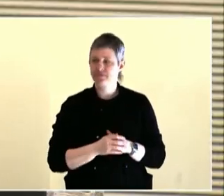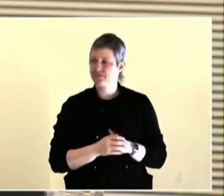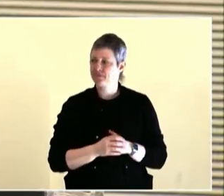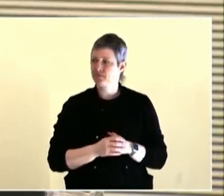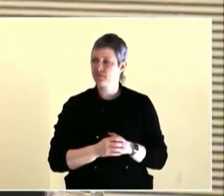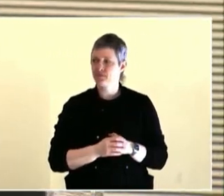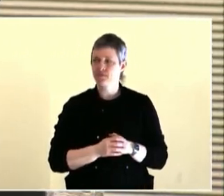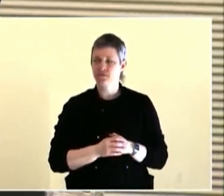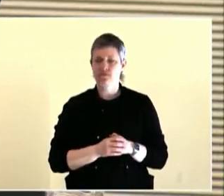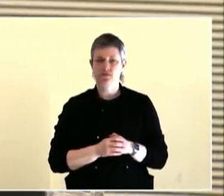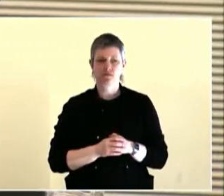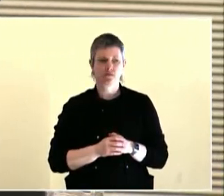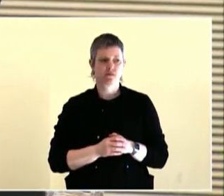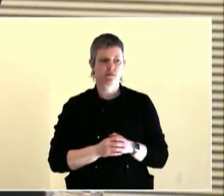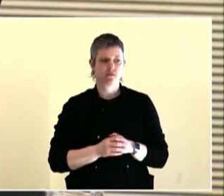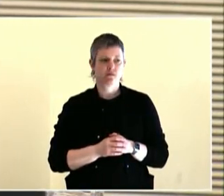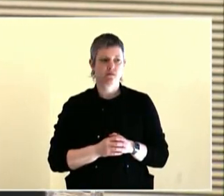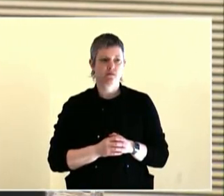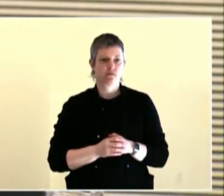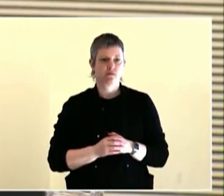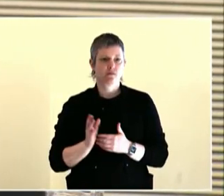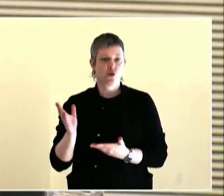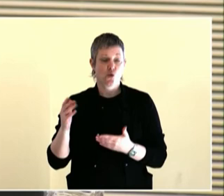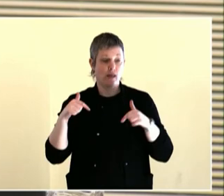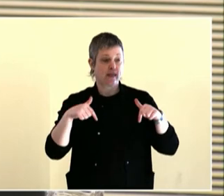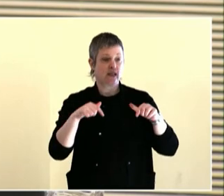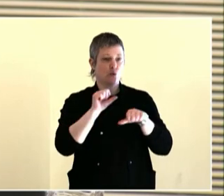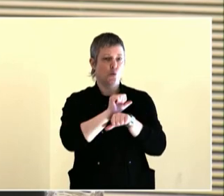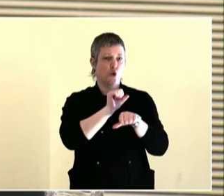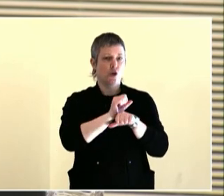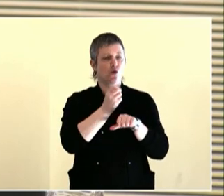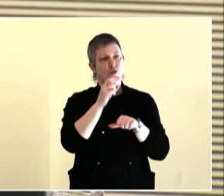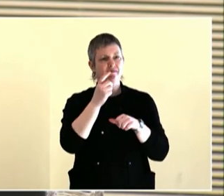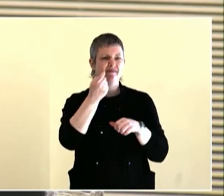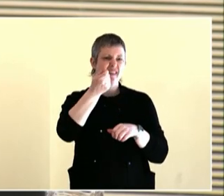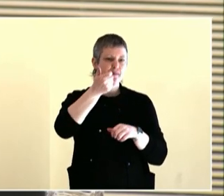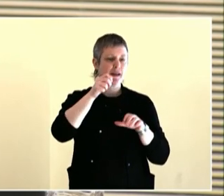We need to infuse more art and culture.